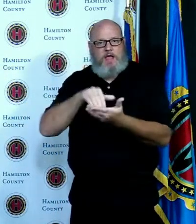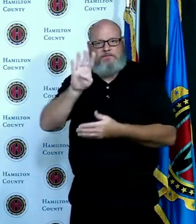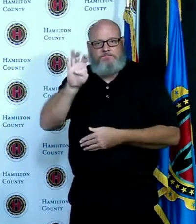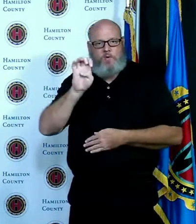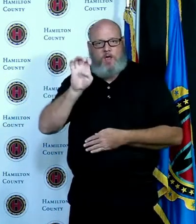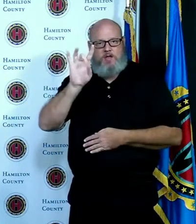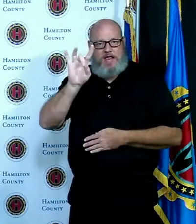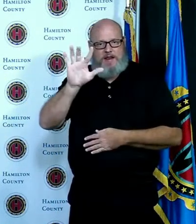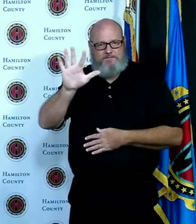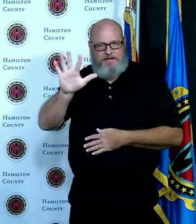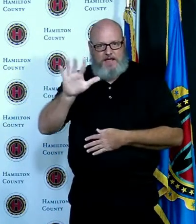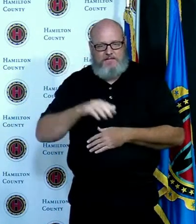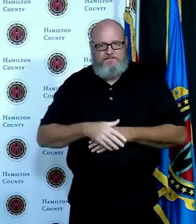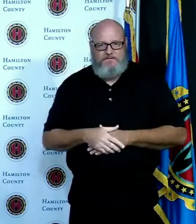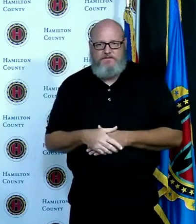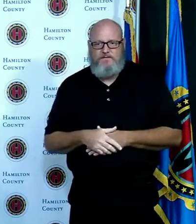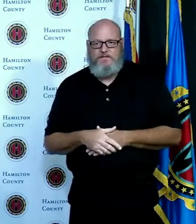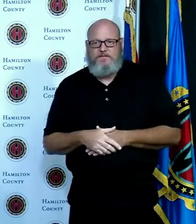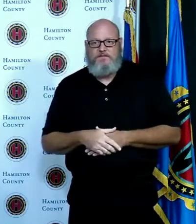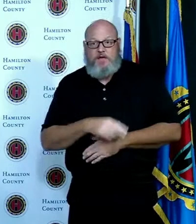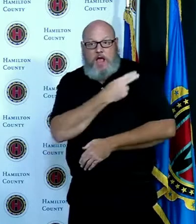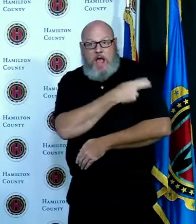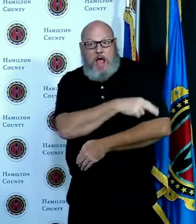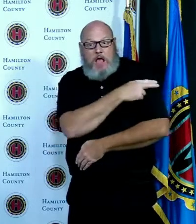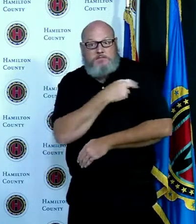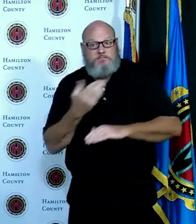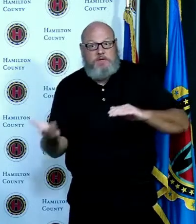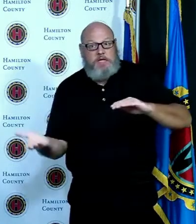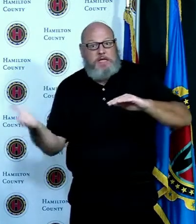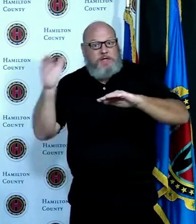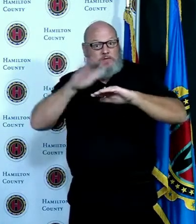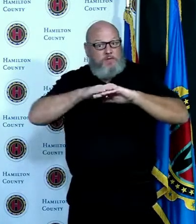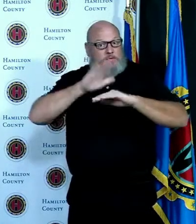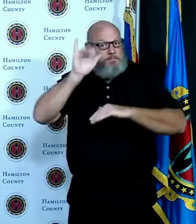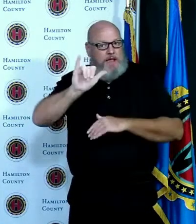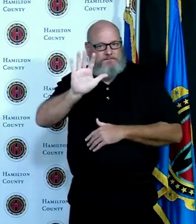in hospitalizations it's 54 and in deaths it's six